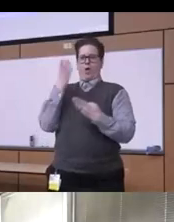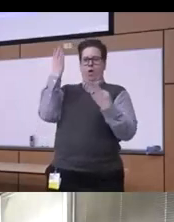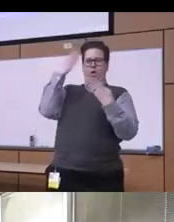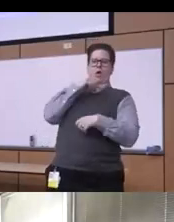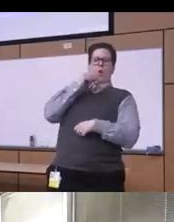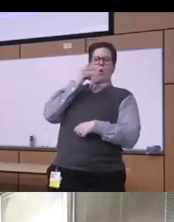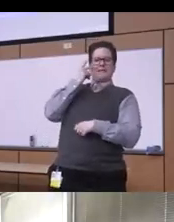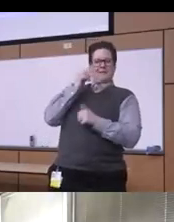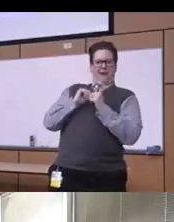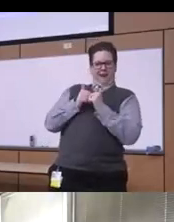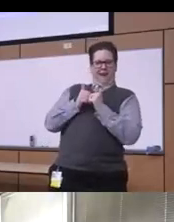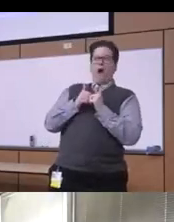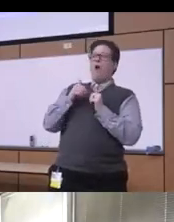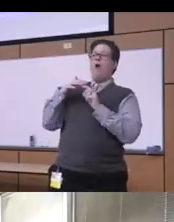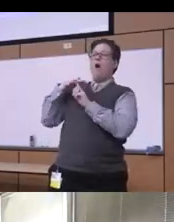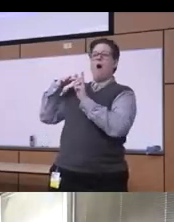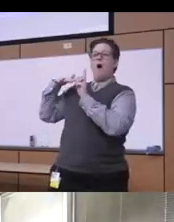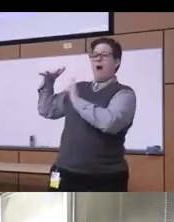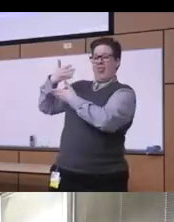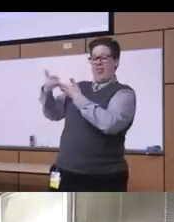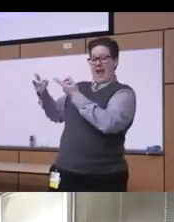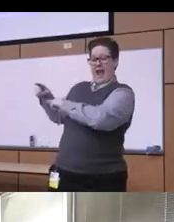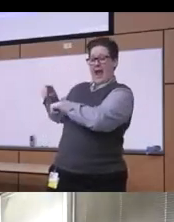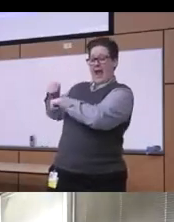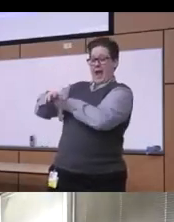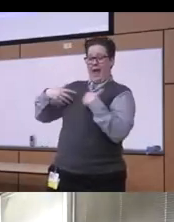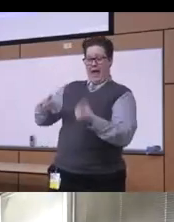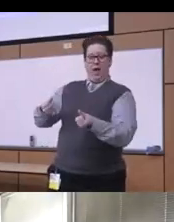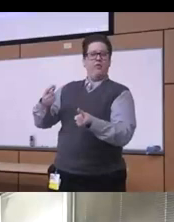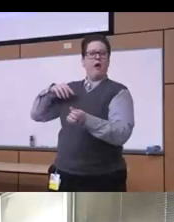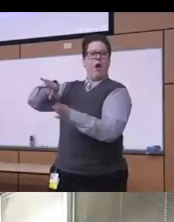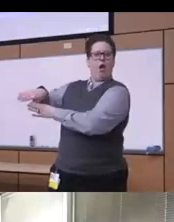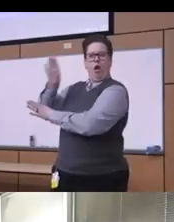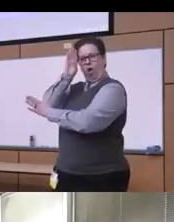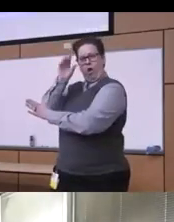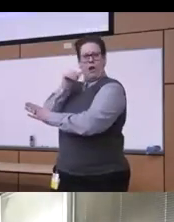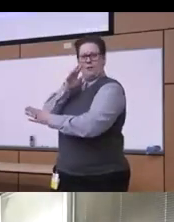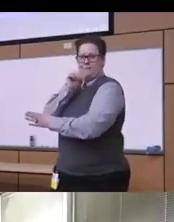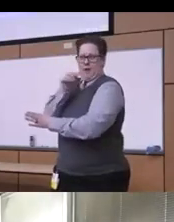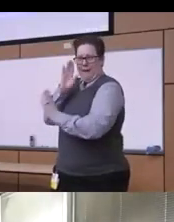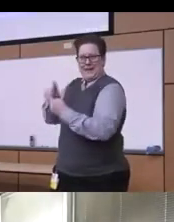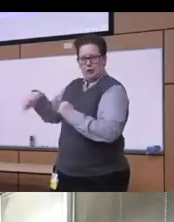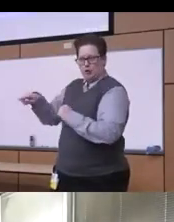and the relevant social determinants of Health which is really uh including racism now we are